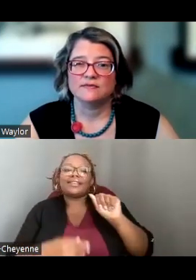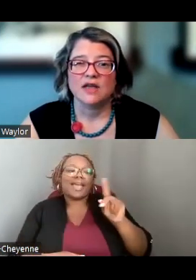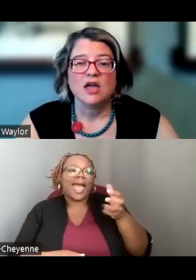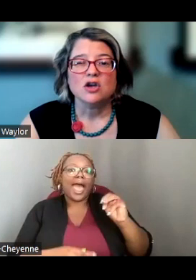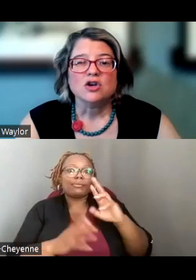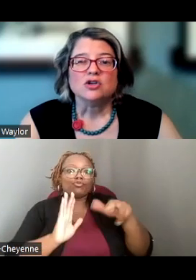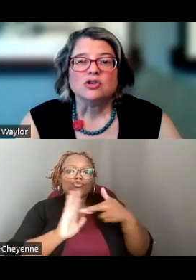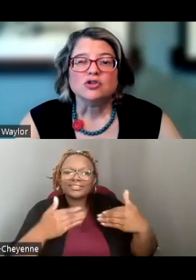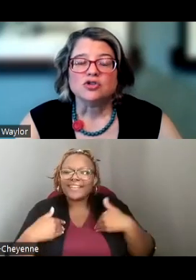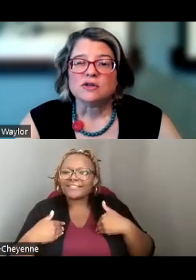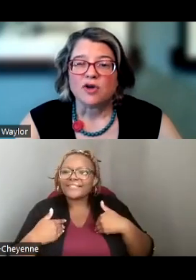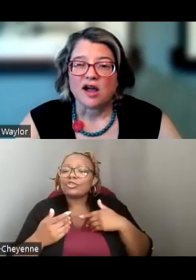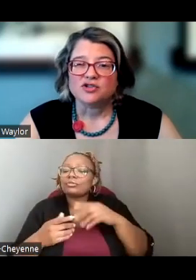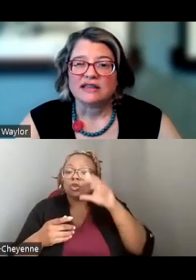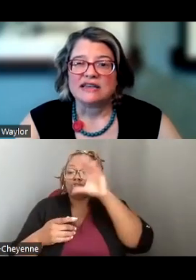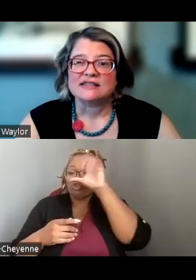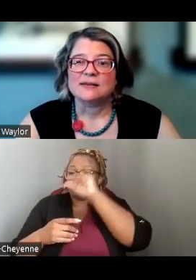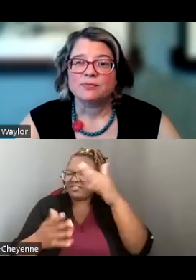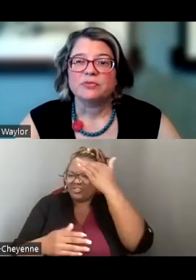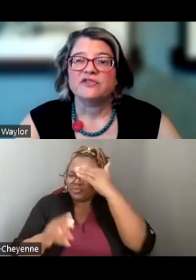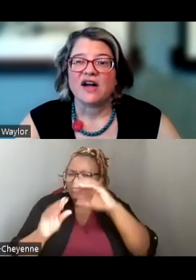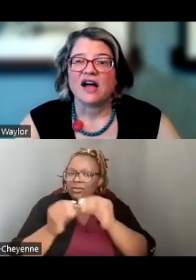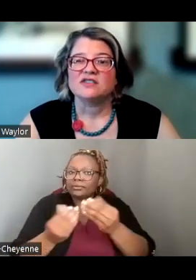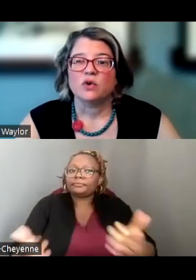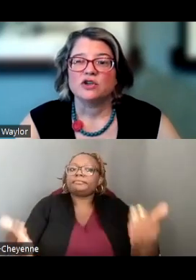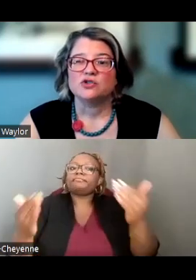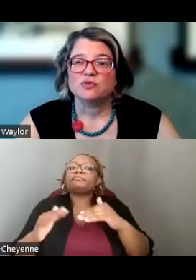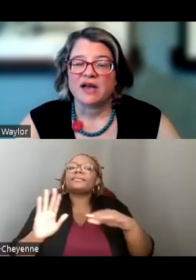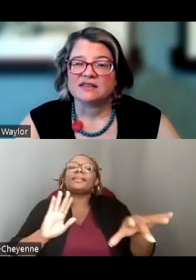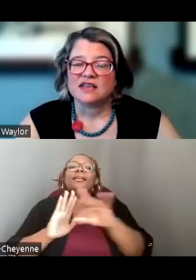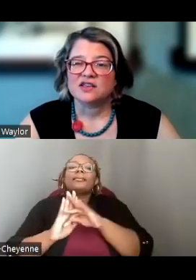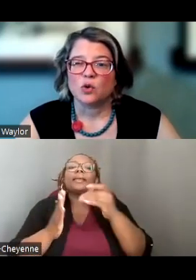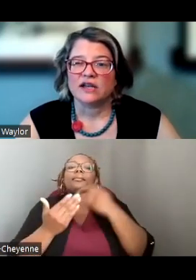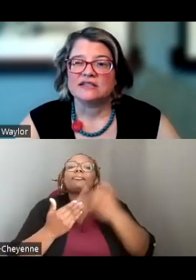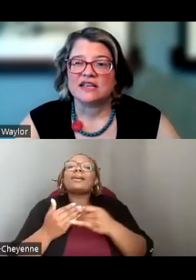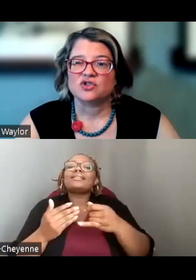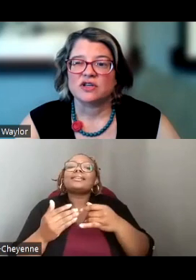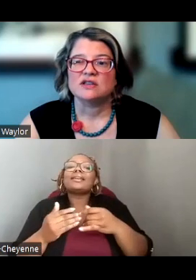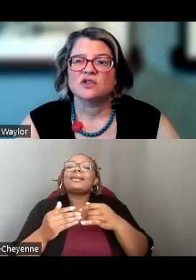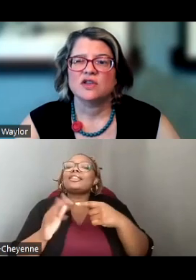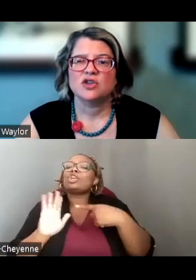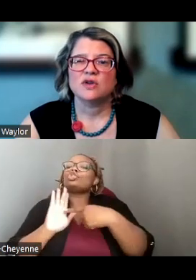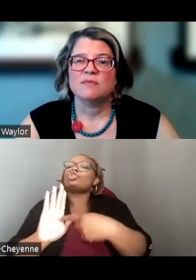CHOOSE A PROJECT THAT EXEMPLIFIES WHAT YOU DO BEST AS AN ORGANIZATION SO THAT YOU CAN